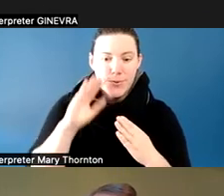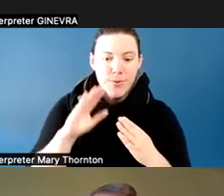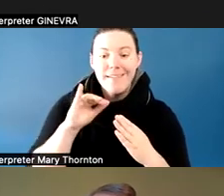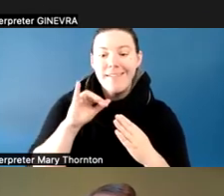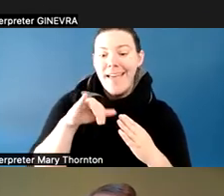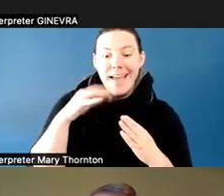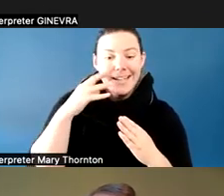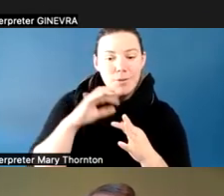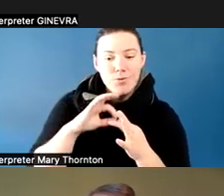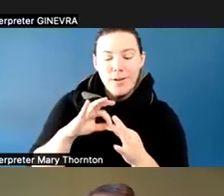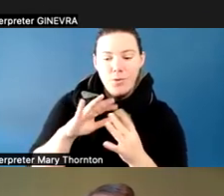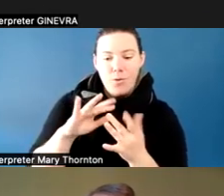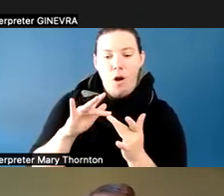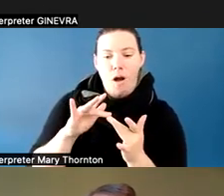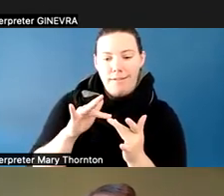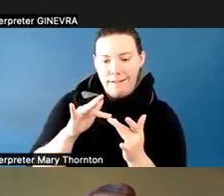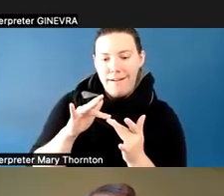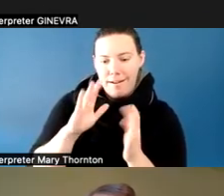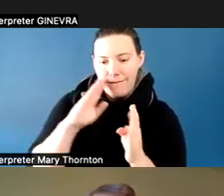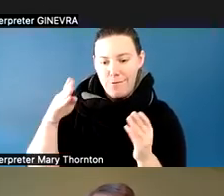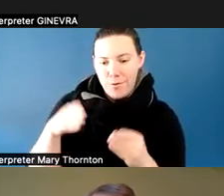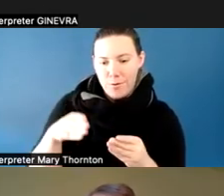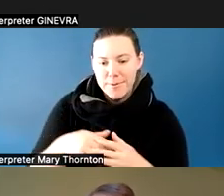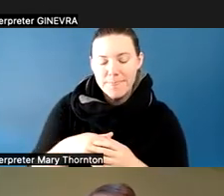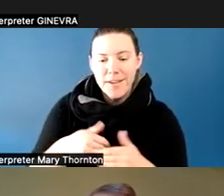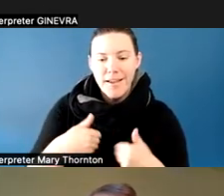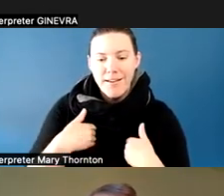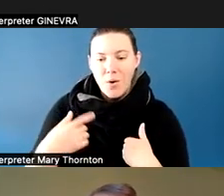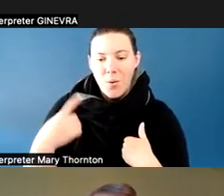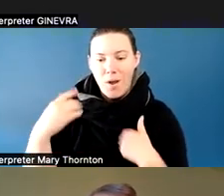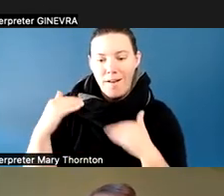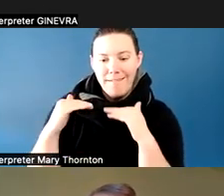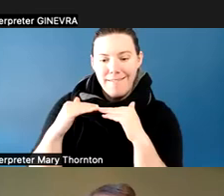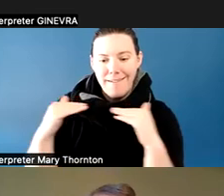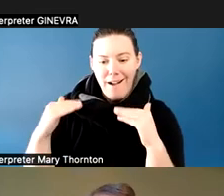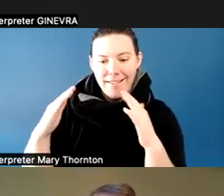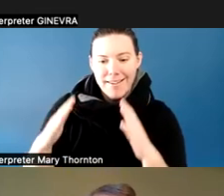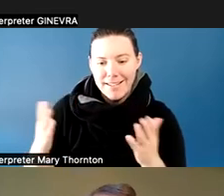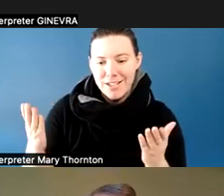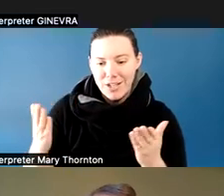Tami Tidwell, Dr. Eric Chudler, who is, as I've noted,